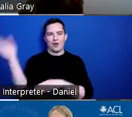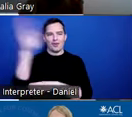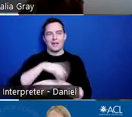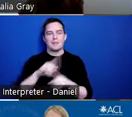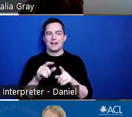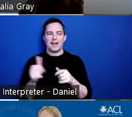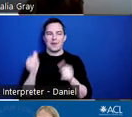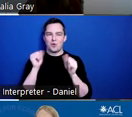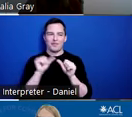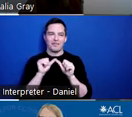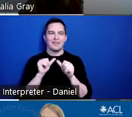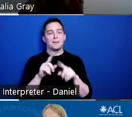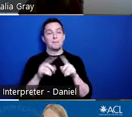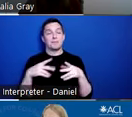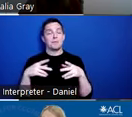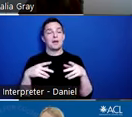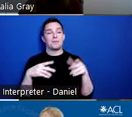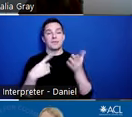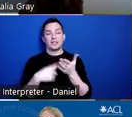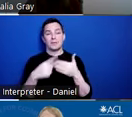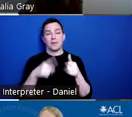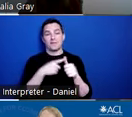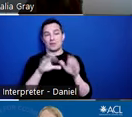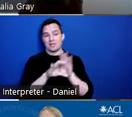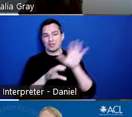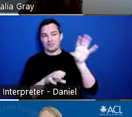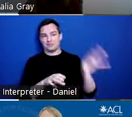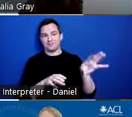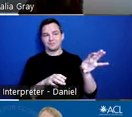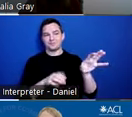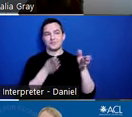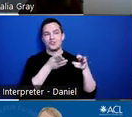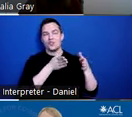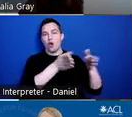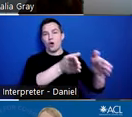that I really want to touch on is this first picture here with the hallway. Once again,